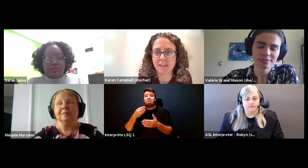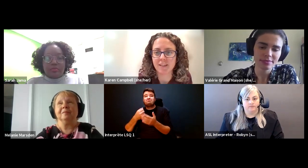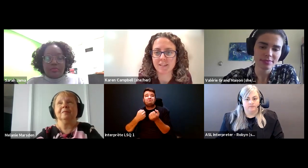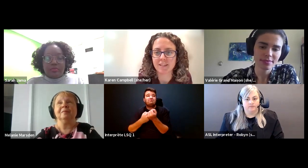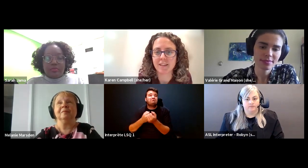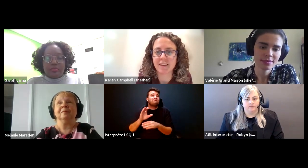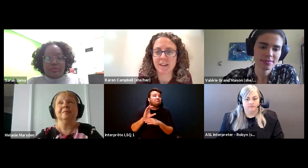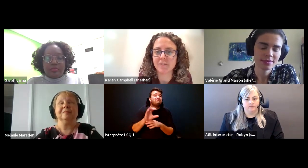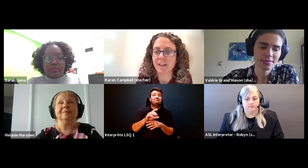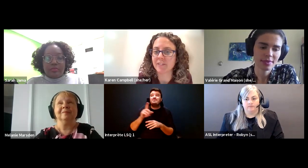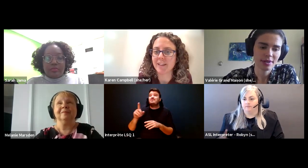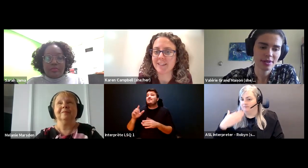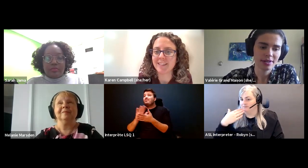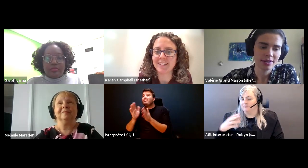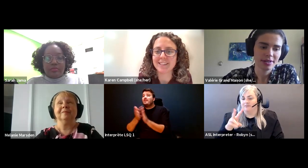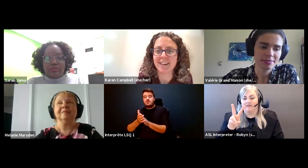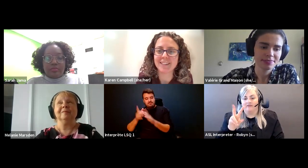Karen Campbell (she/her): Thanks. Karen Campbell (she/her): Valerie anything to add.